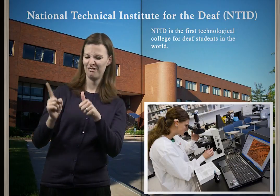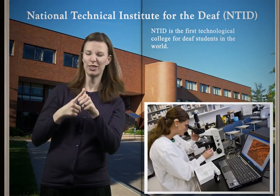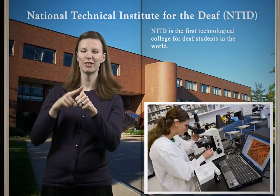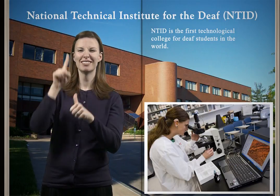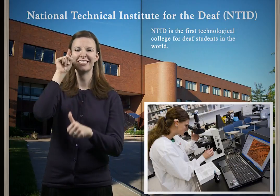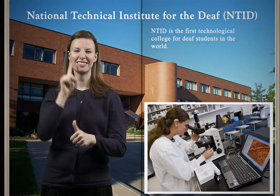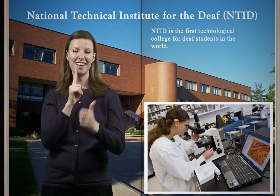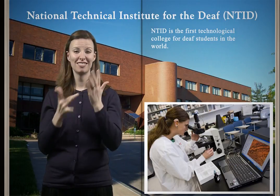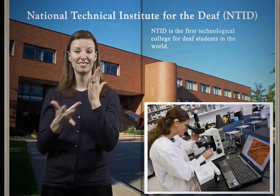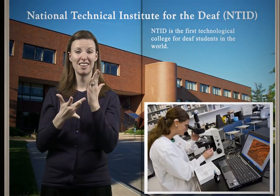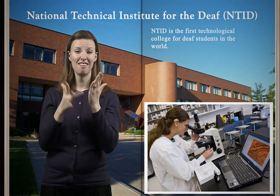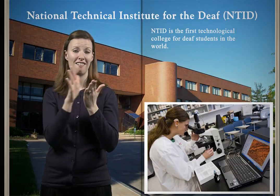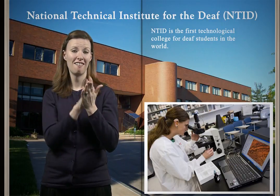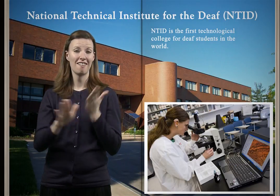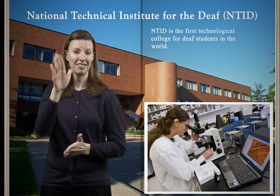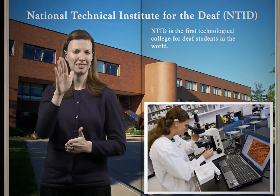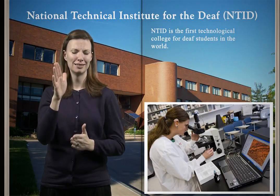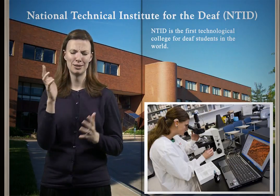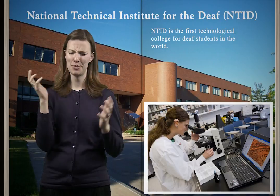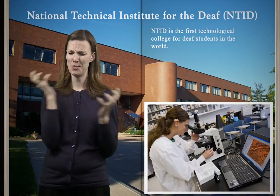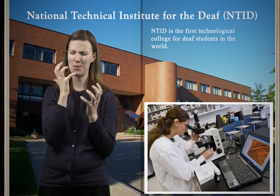was the first technological college for Deaf students in the world.